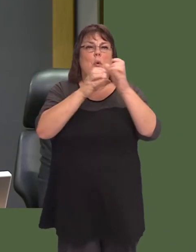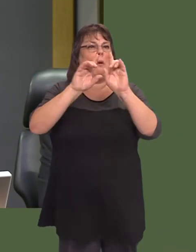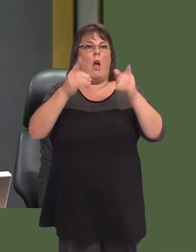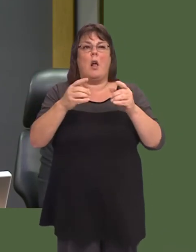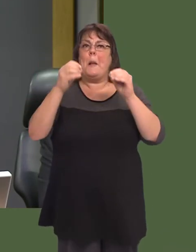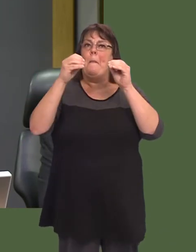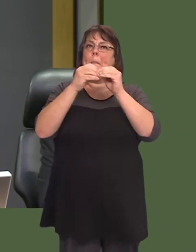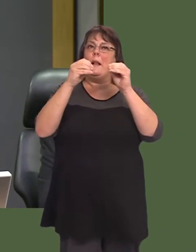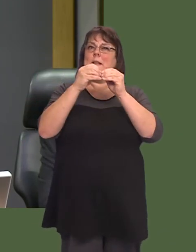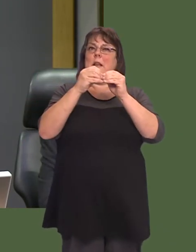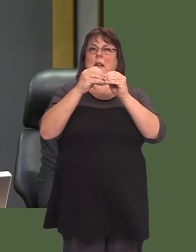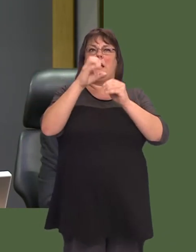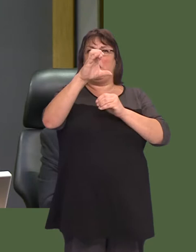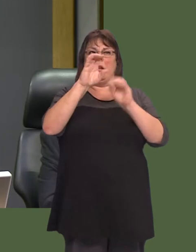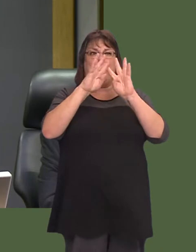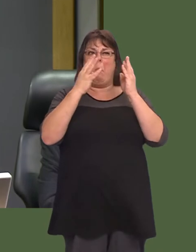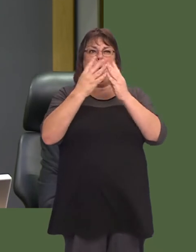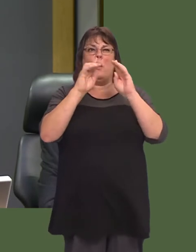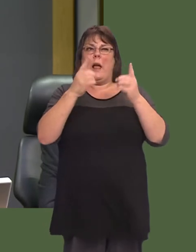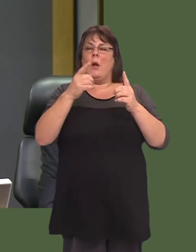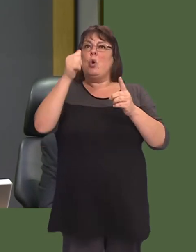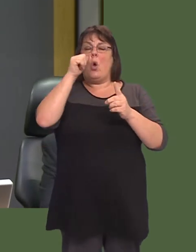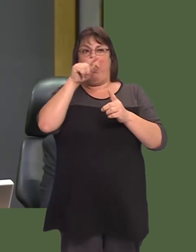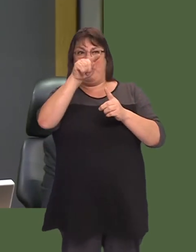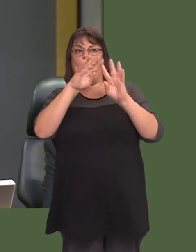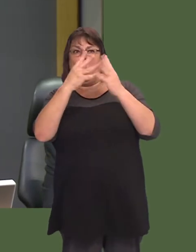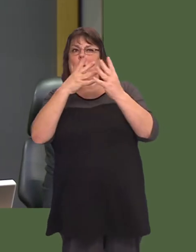The Betsi board cannot recruit. Now, this is a board thatís in special measures.